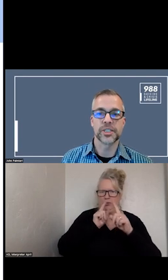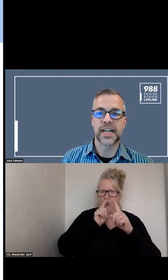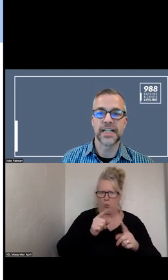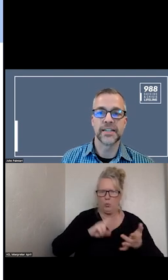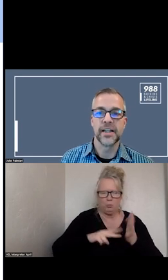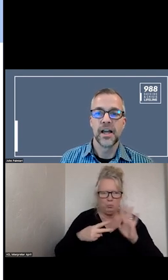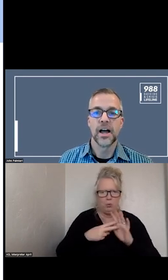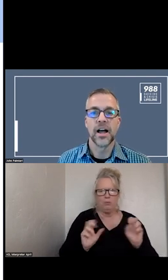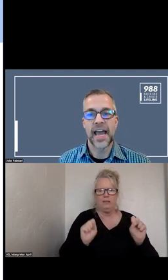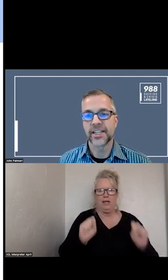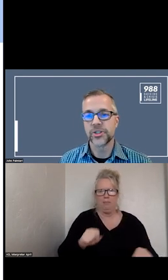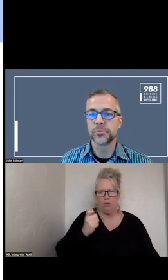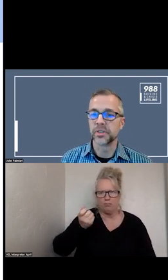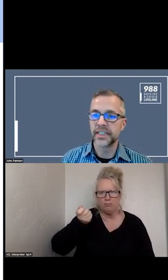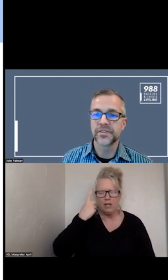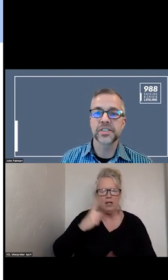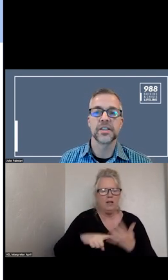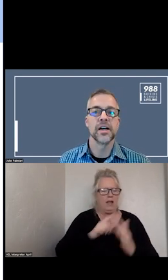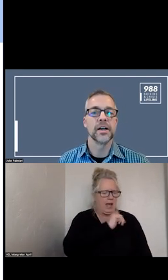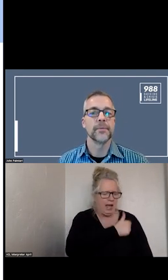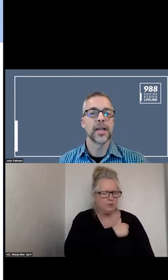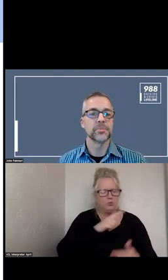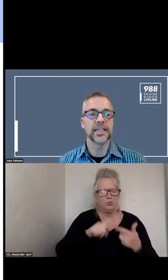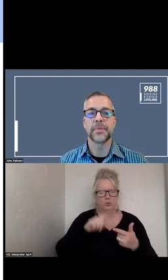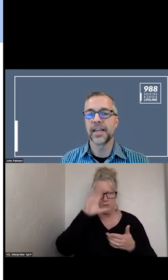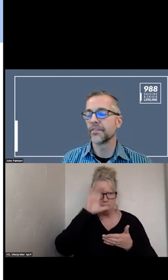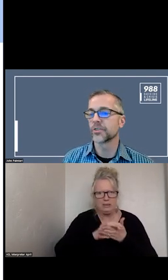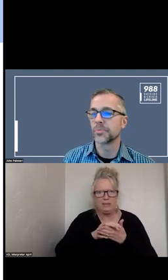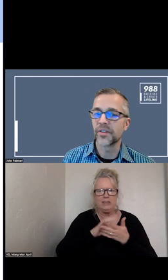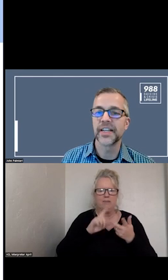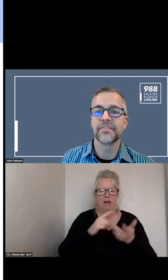UNDERSTAND ATTITUDES, BELIEFS, HELP SEEKING BEHAVIORS, MOTIVATING